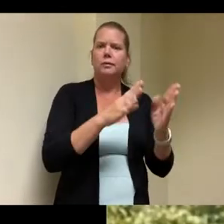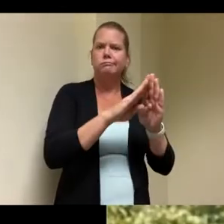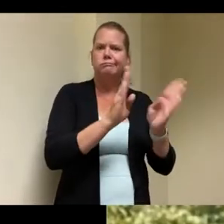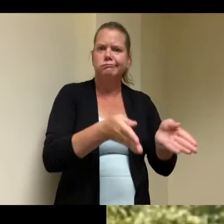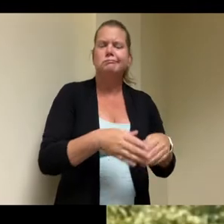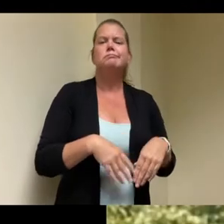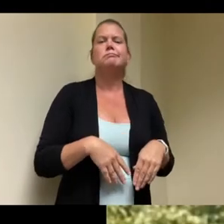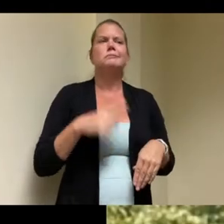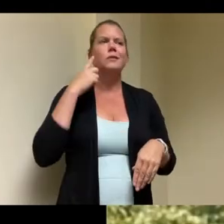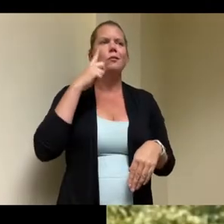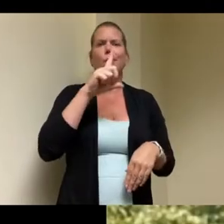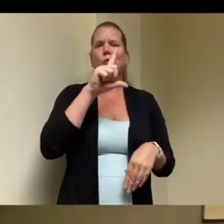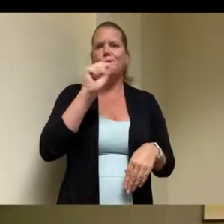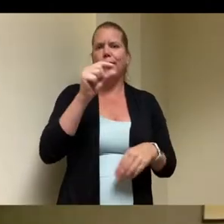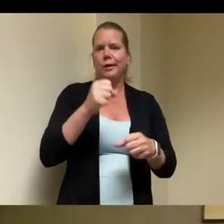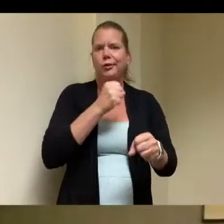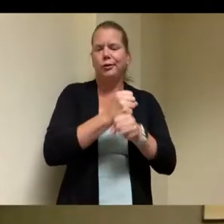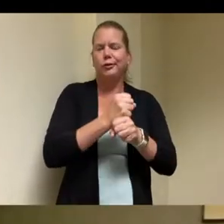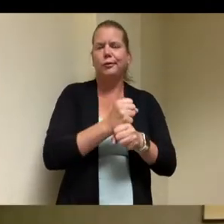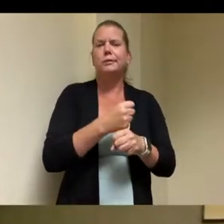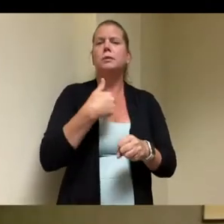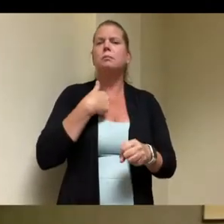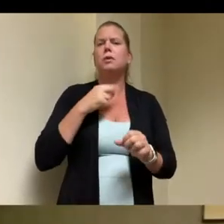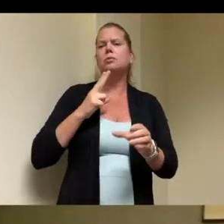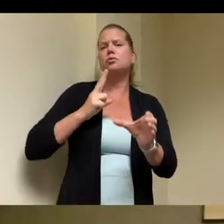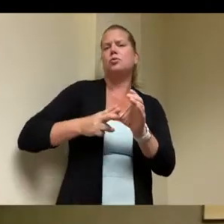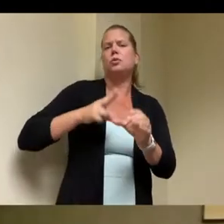about 22 years and um and real estate development has